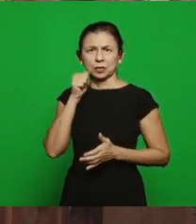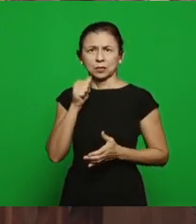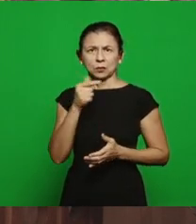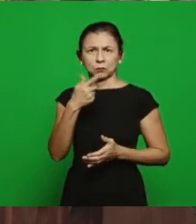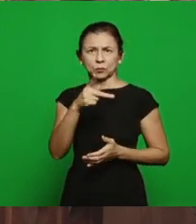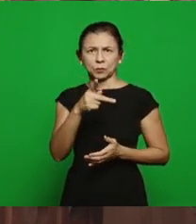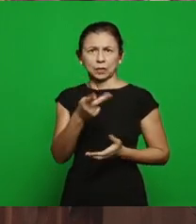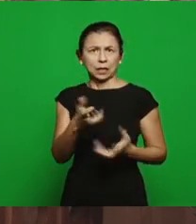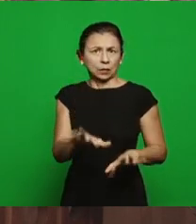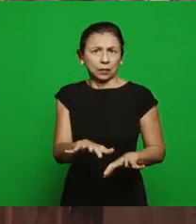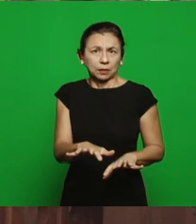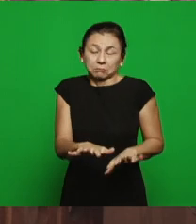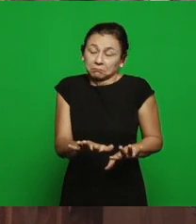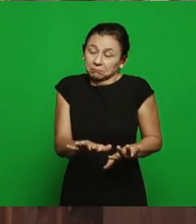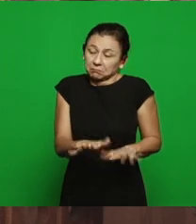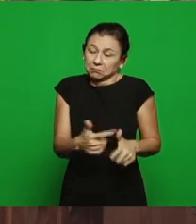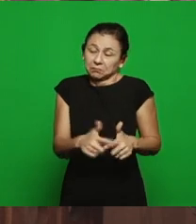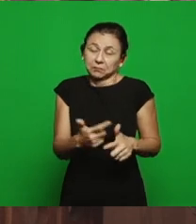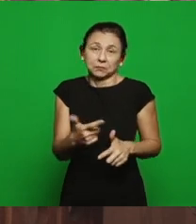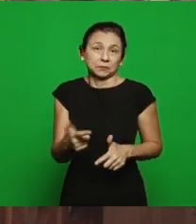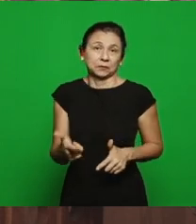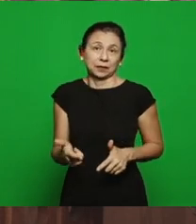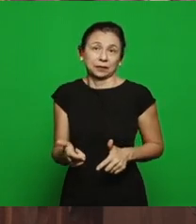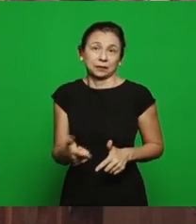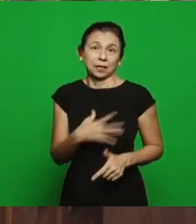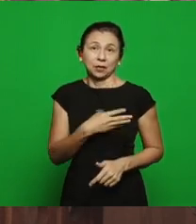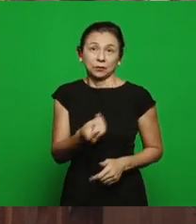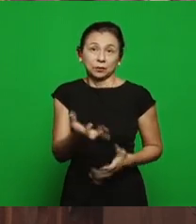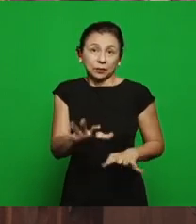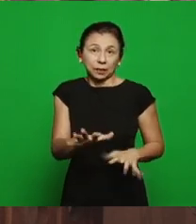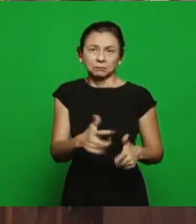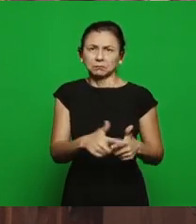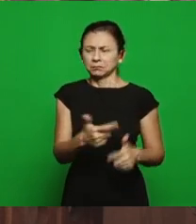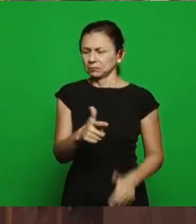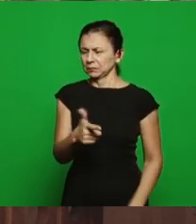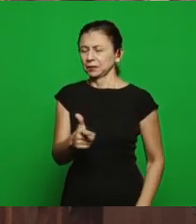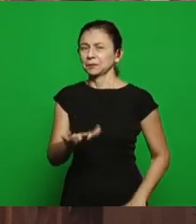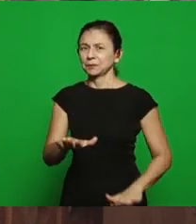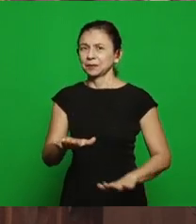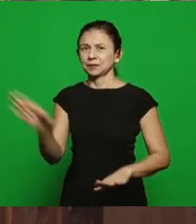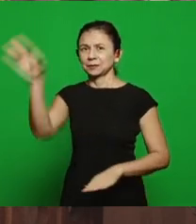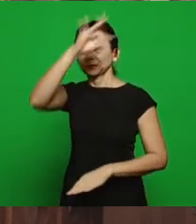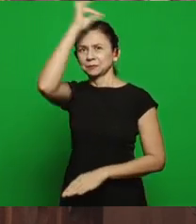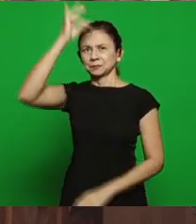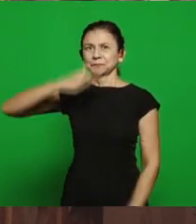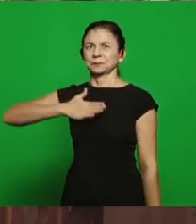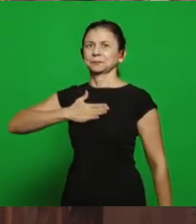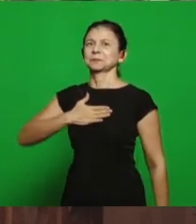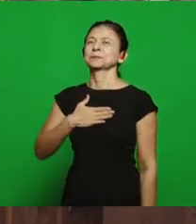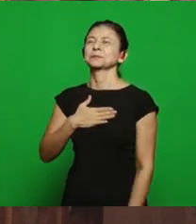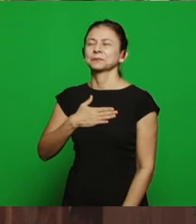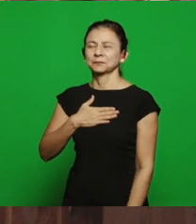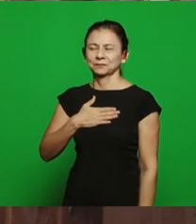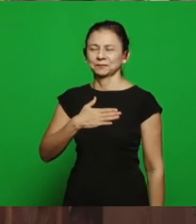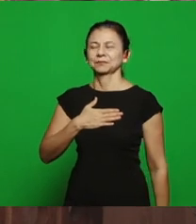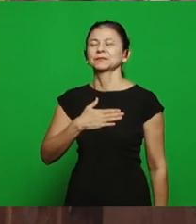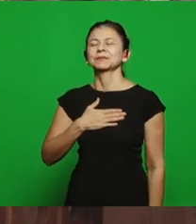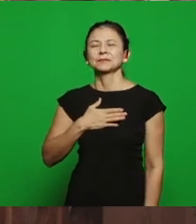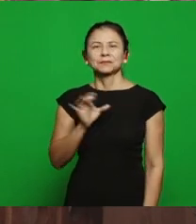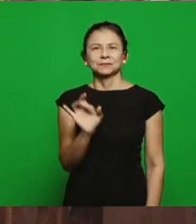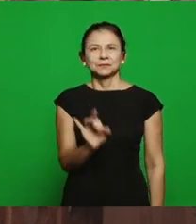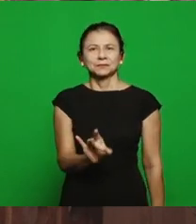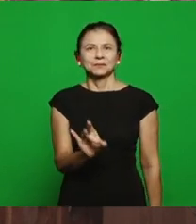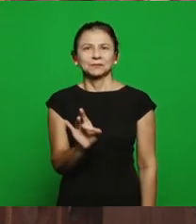but the vineyard is yours, just in death